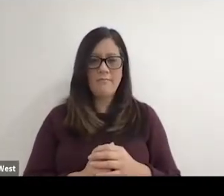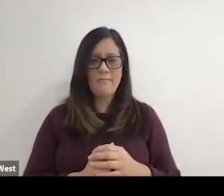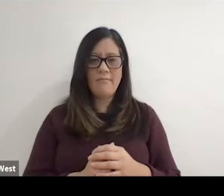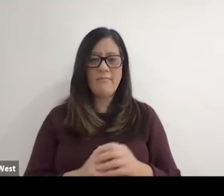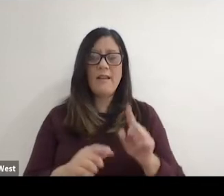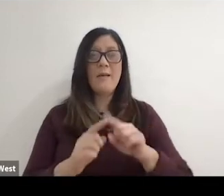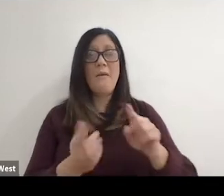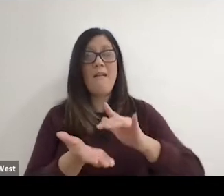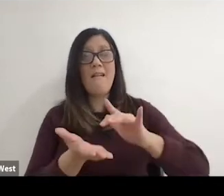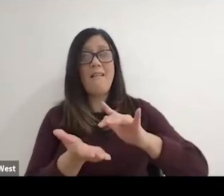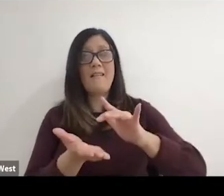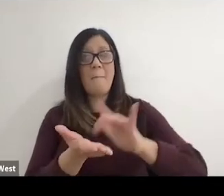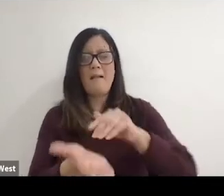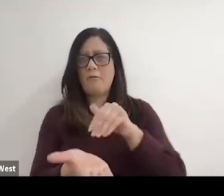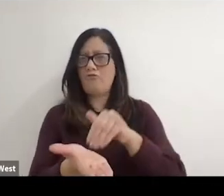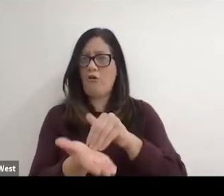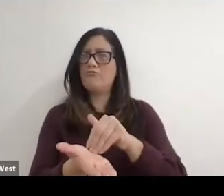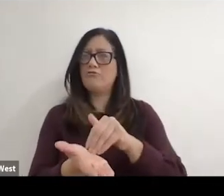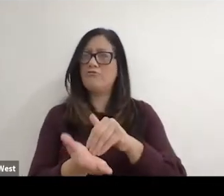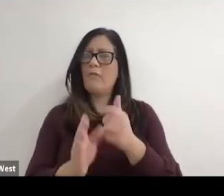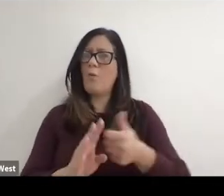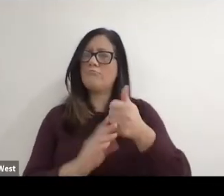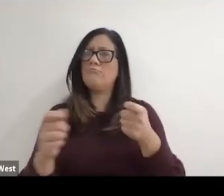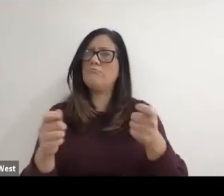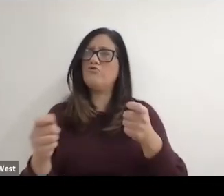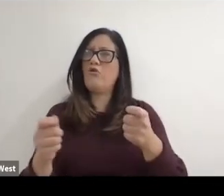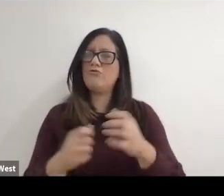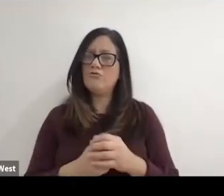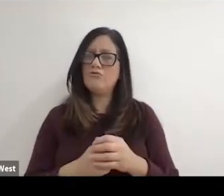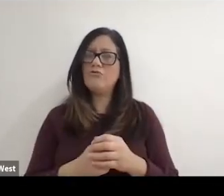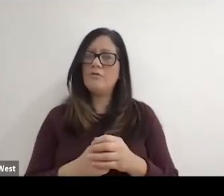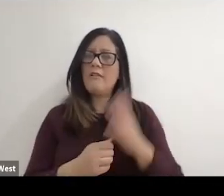and but it was medical doctors that ran the show there and and Sir Ludwig